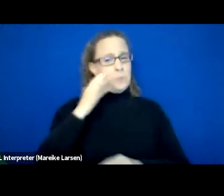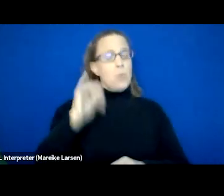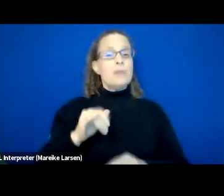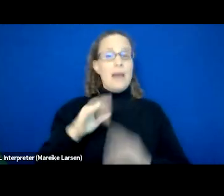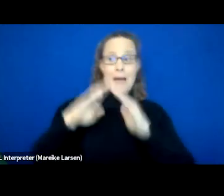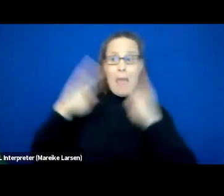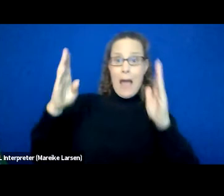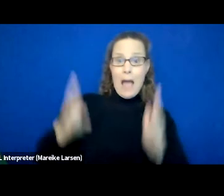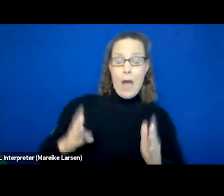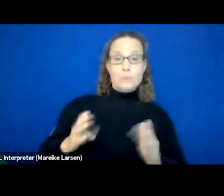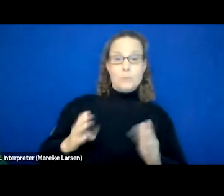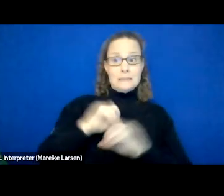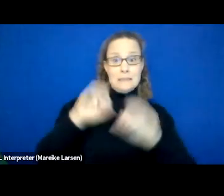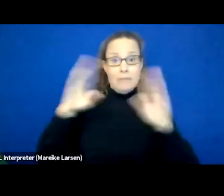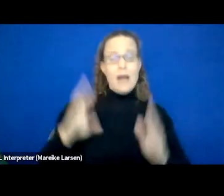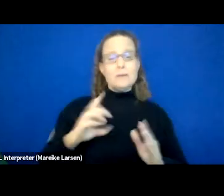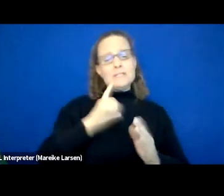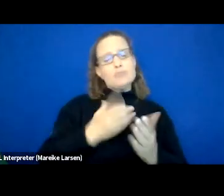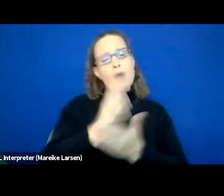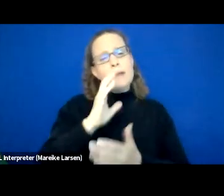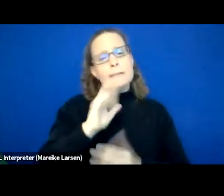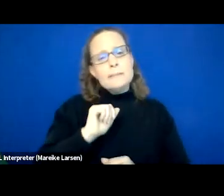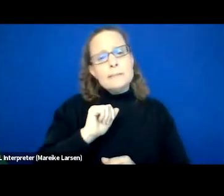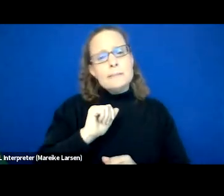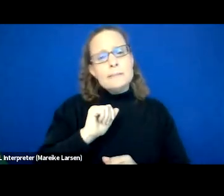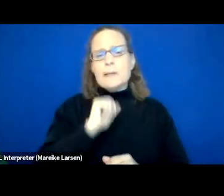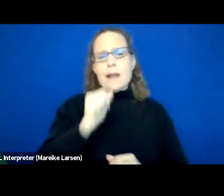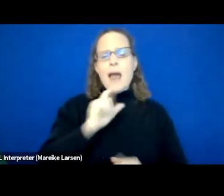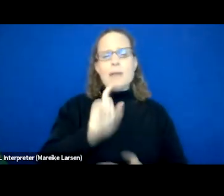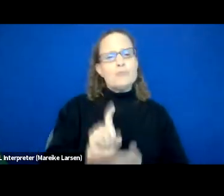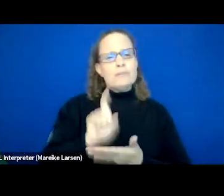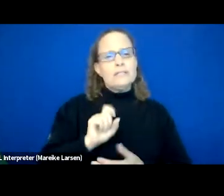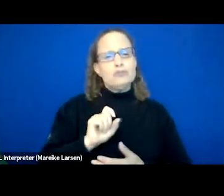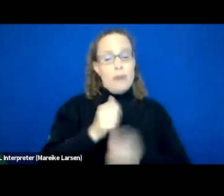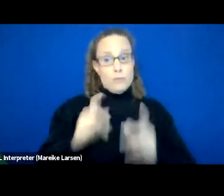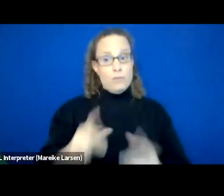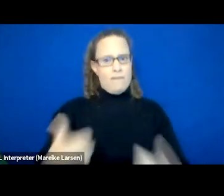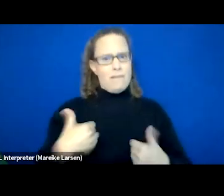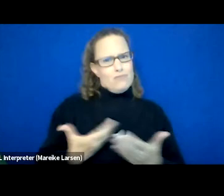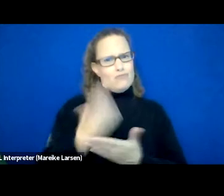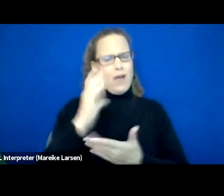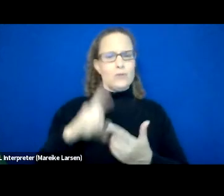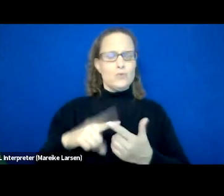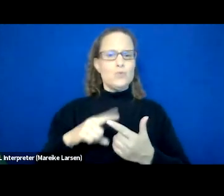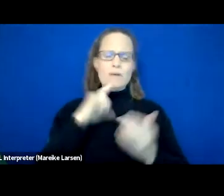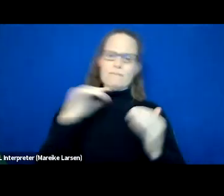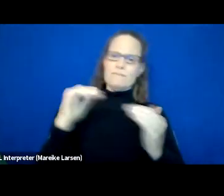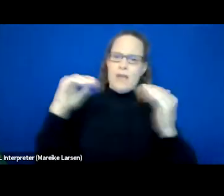Everyone has the right to have fair, secure housing. We have to address the needs